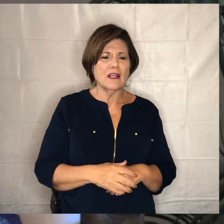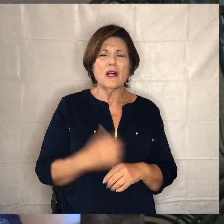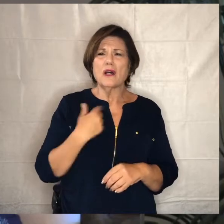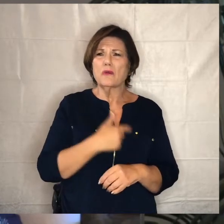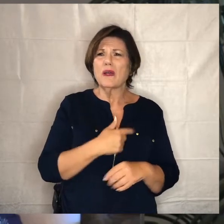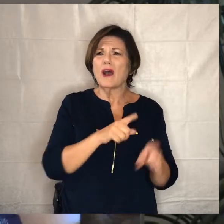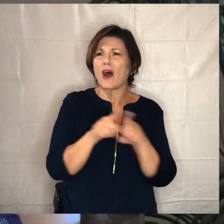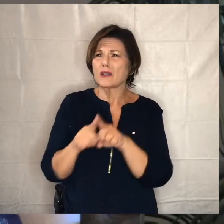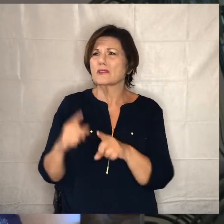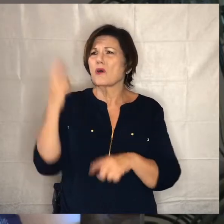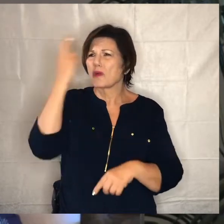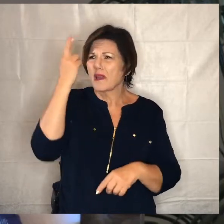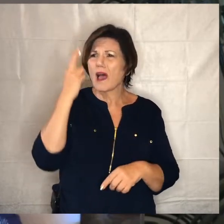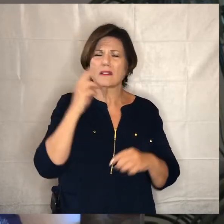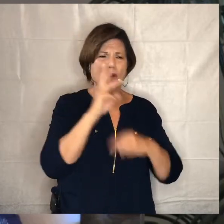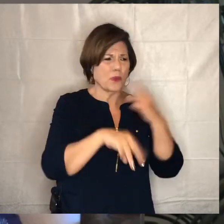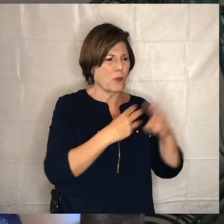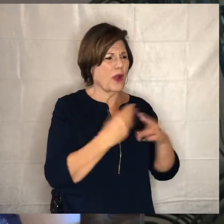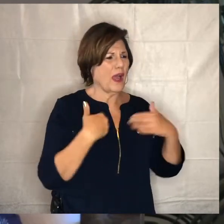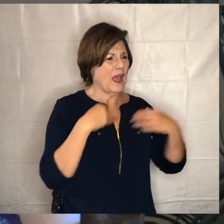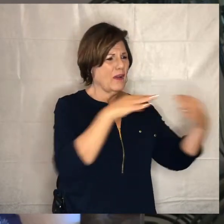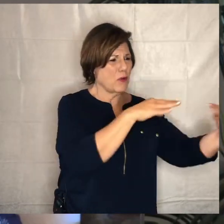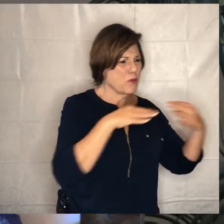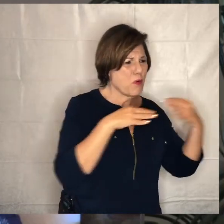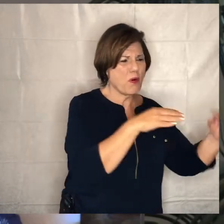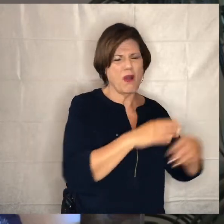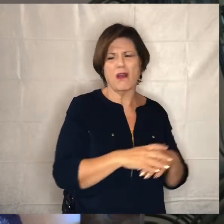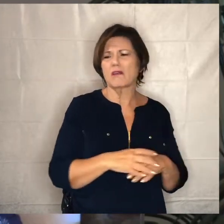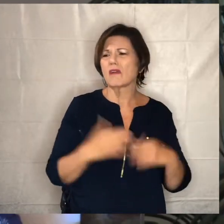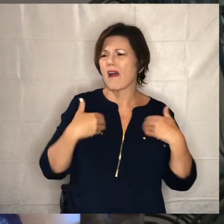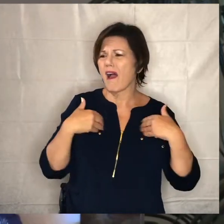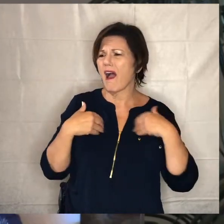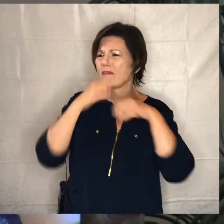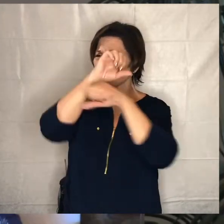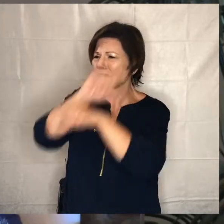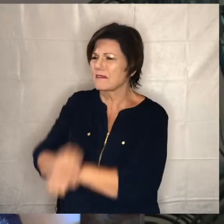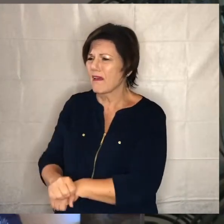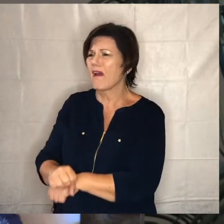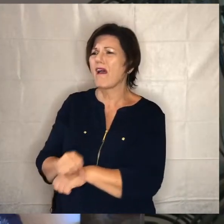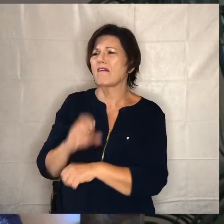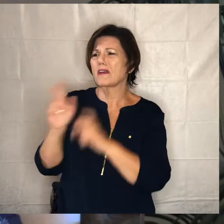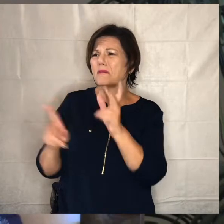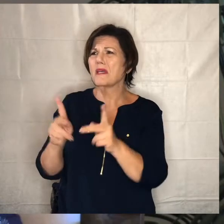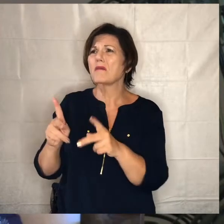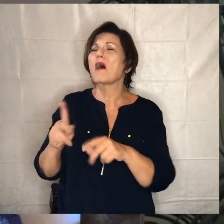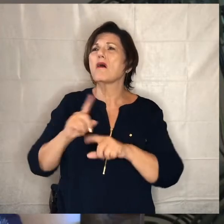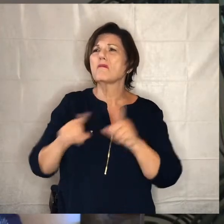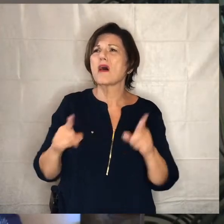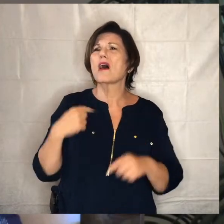and war that lord we know that your hand is in this with us